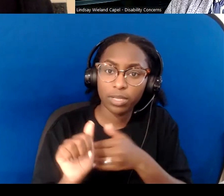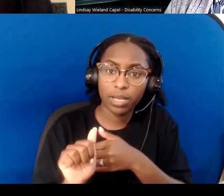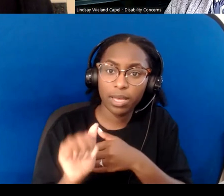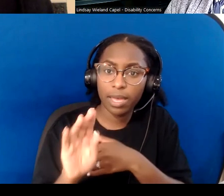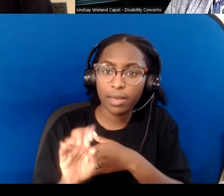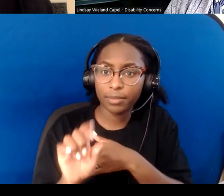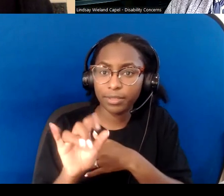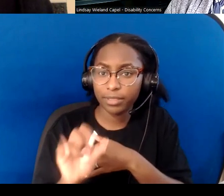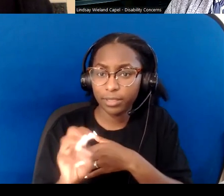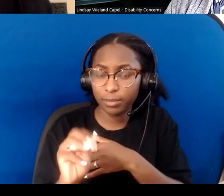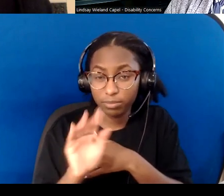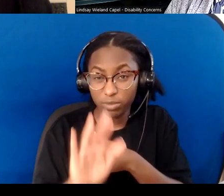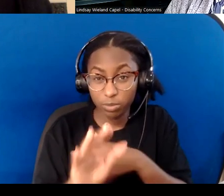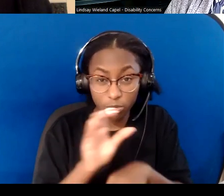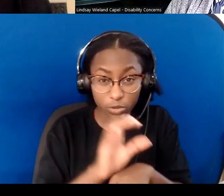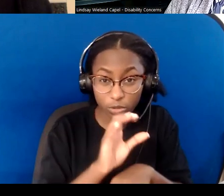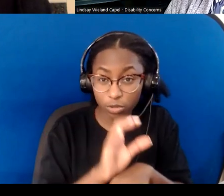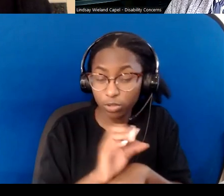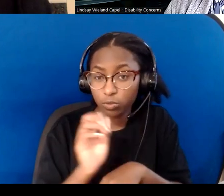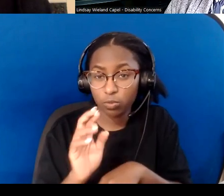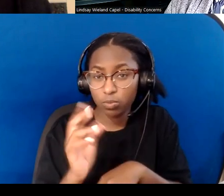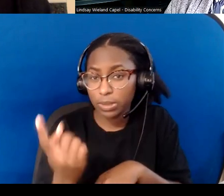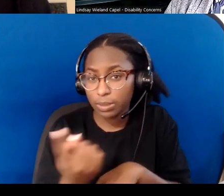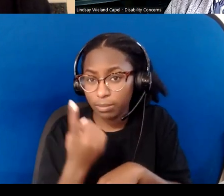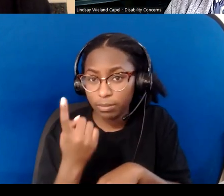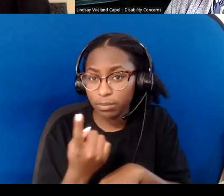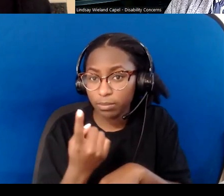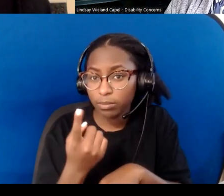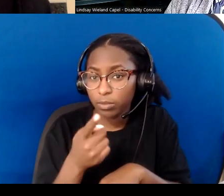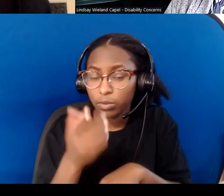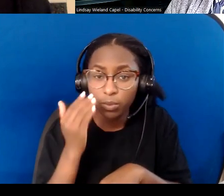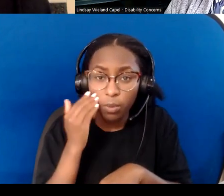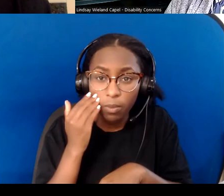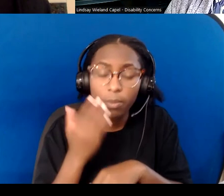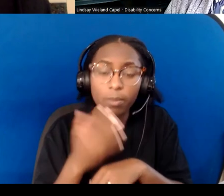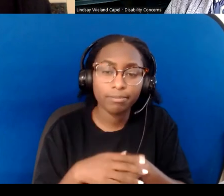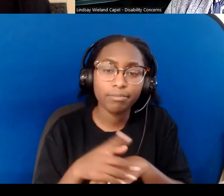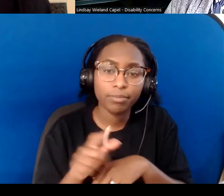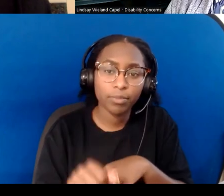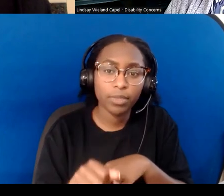would be to lead a small group session, or talk to your education folks at your church